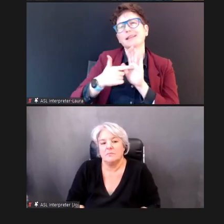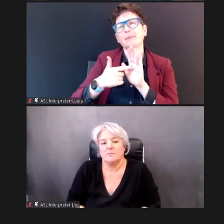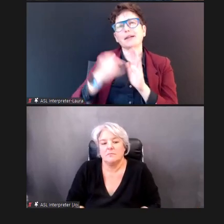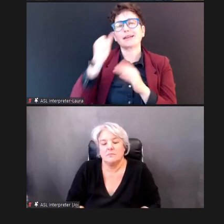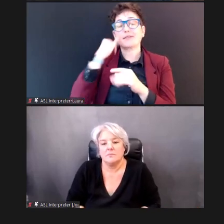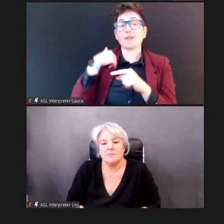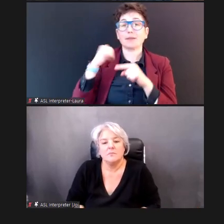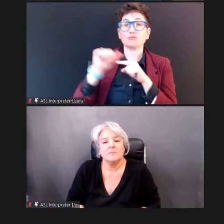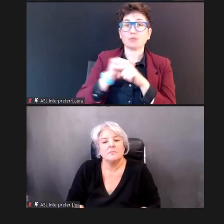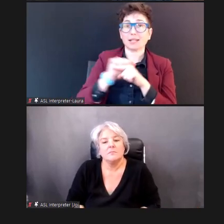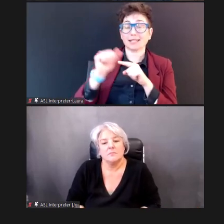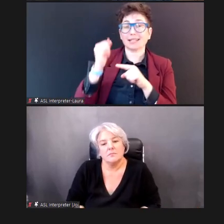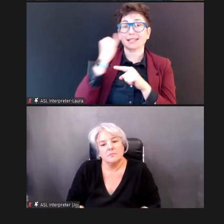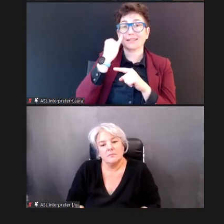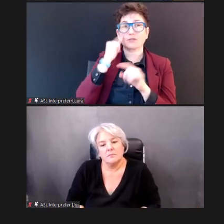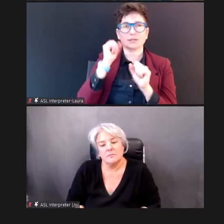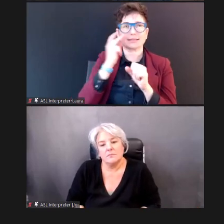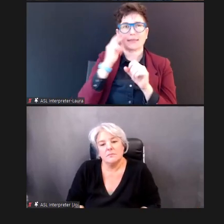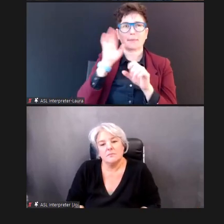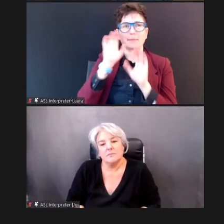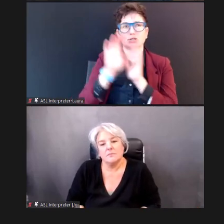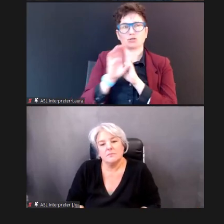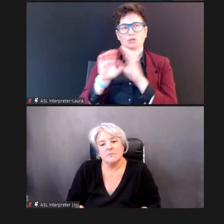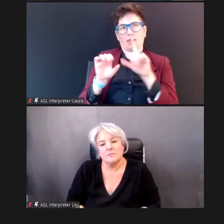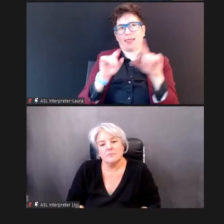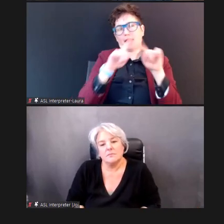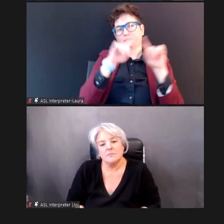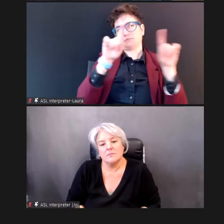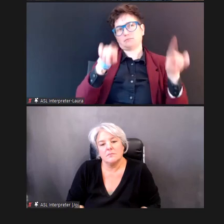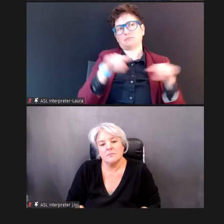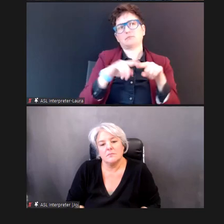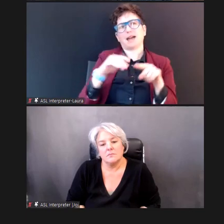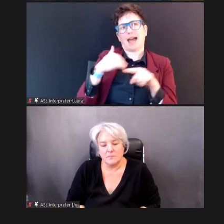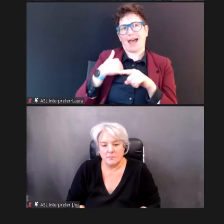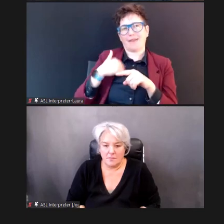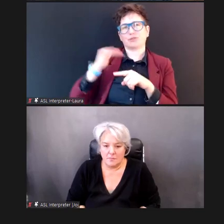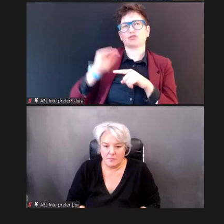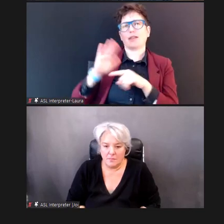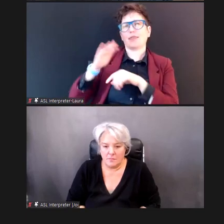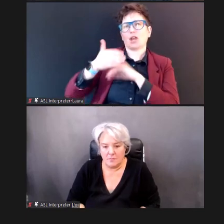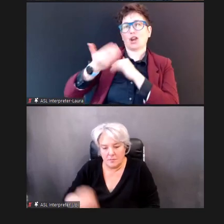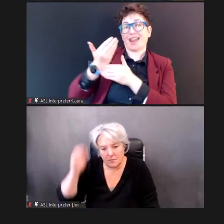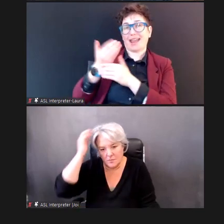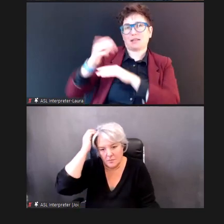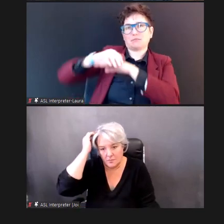can see that I've got this child's hand in my hand; and, I am going to